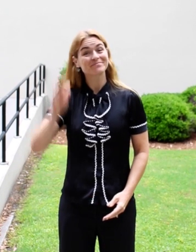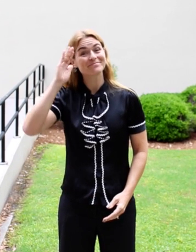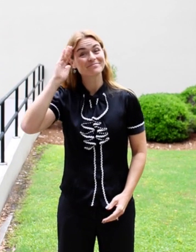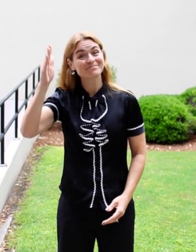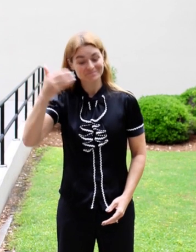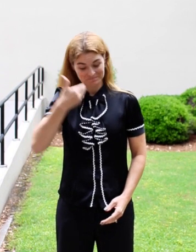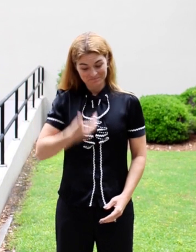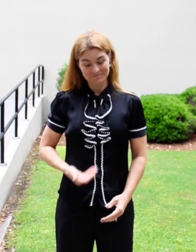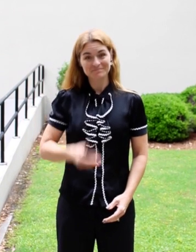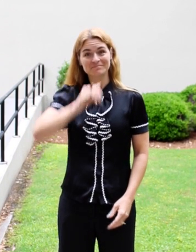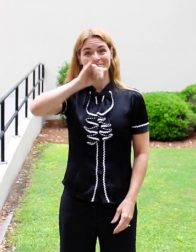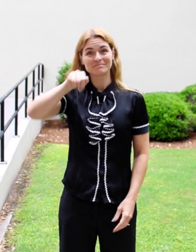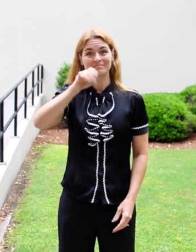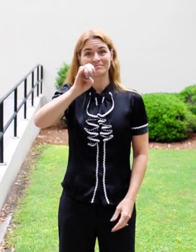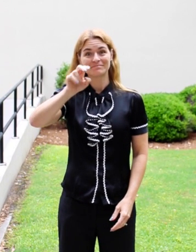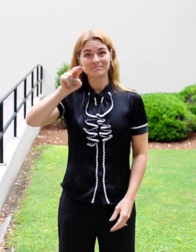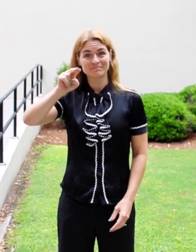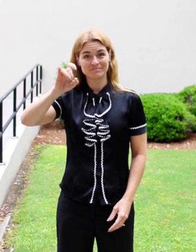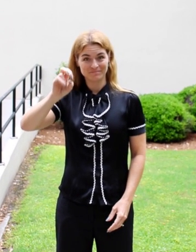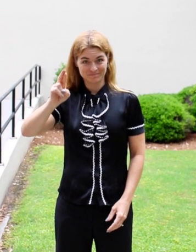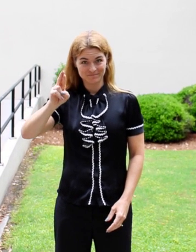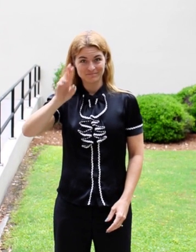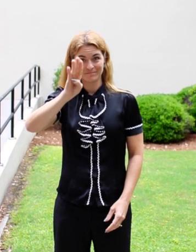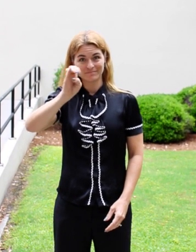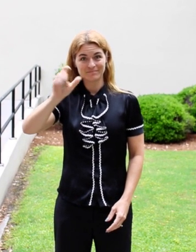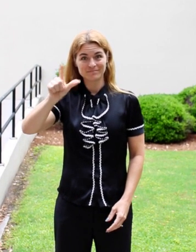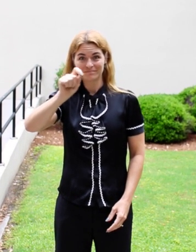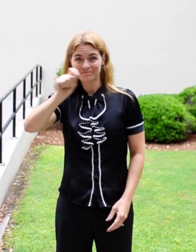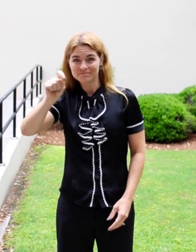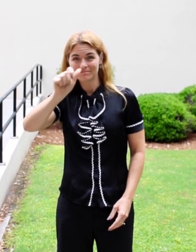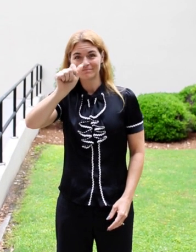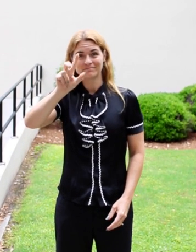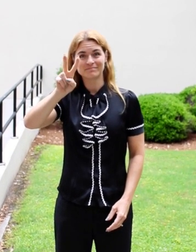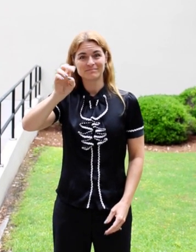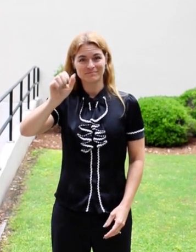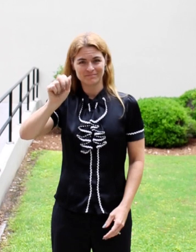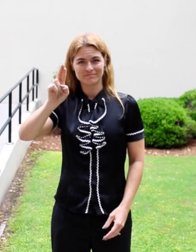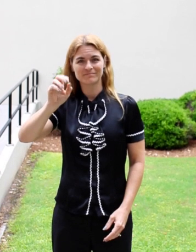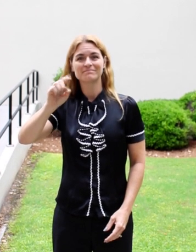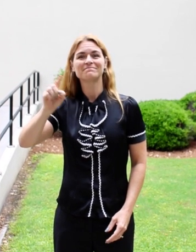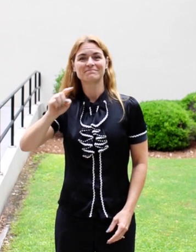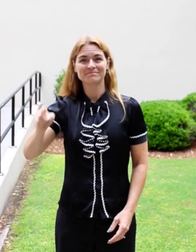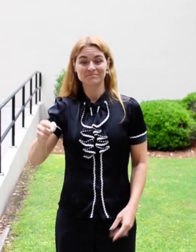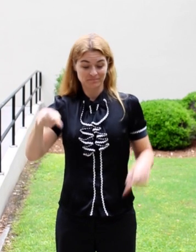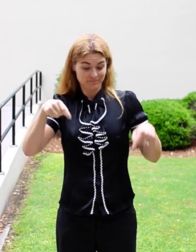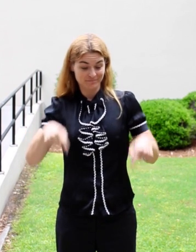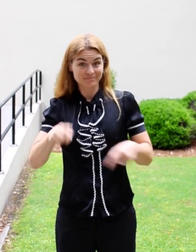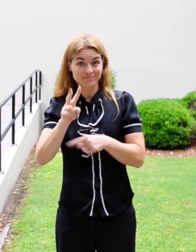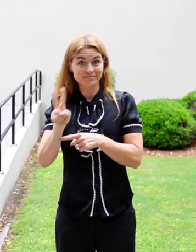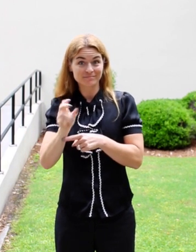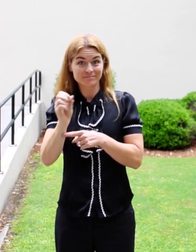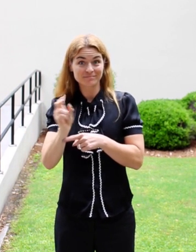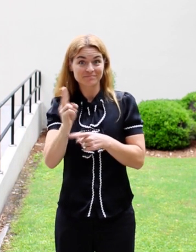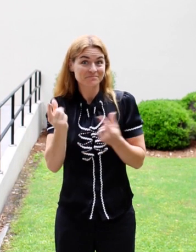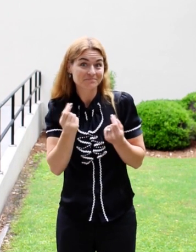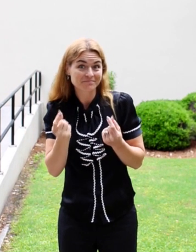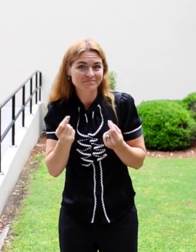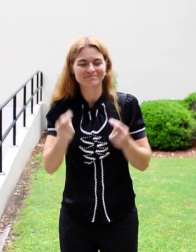Hello my name is Jennifer Beal-Alvarez. I am a Deaf Education professor